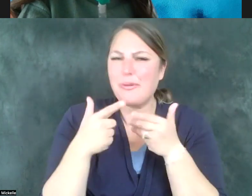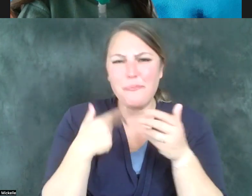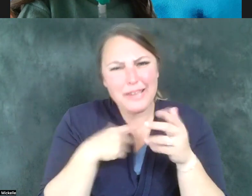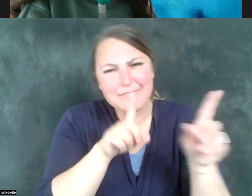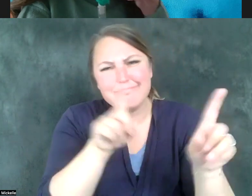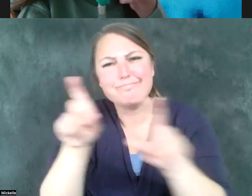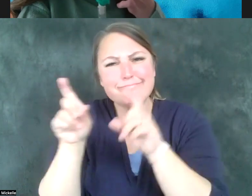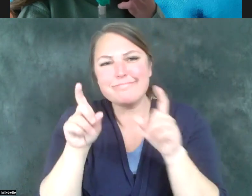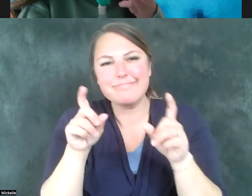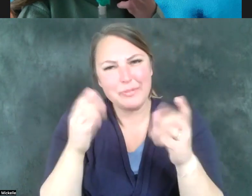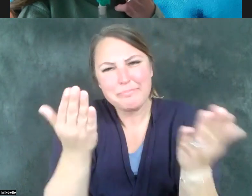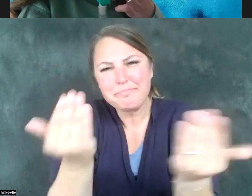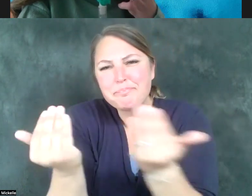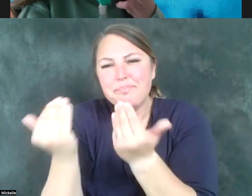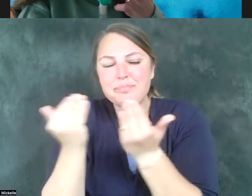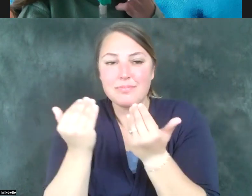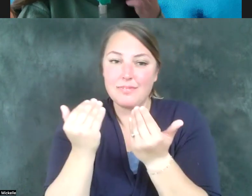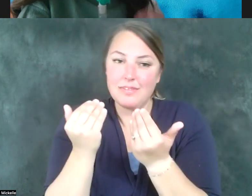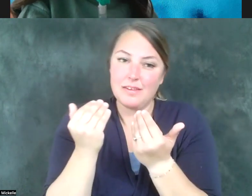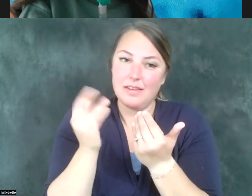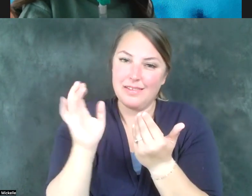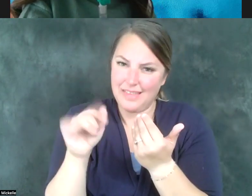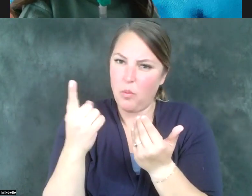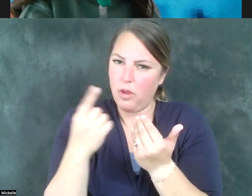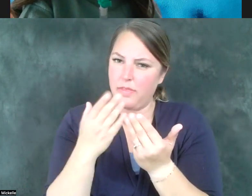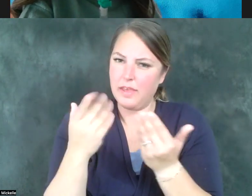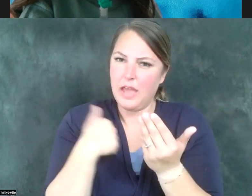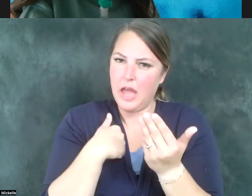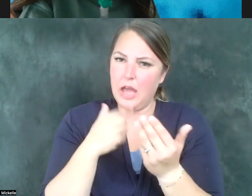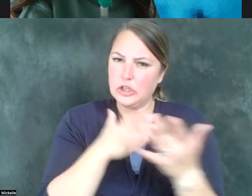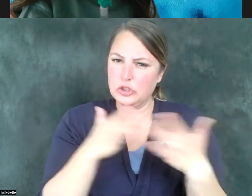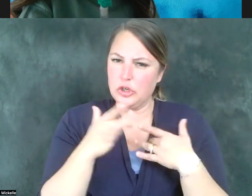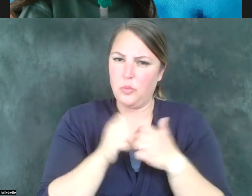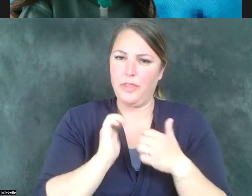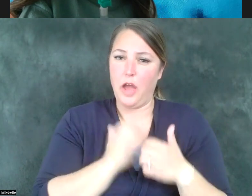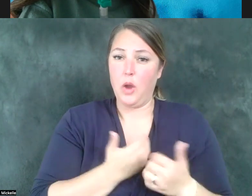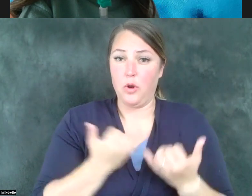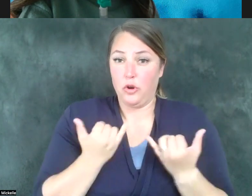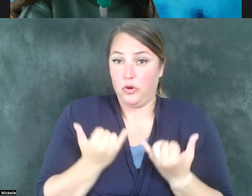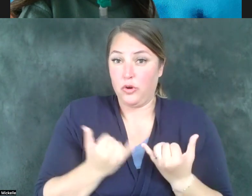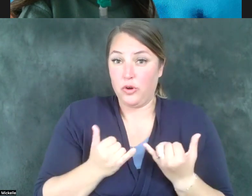concerned about on the part of our current governor is this constant demonization of a state that lies to our